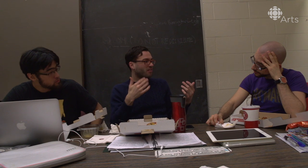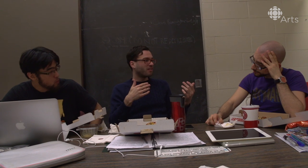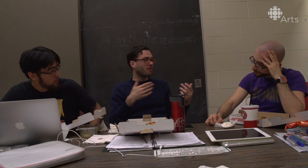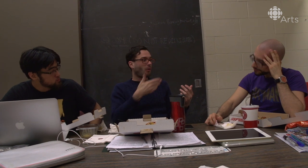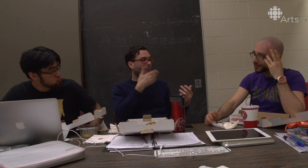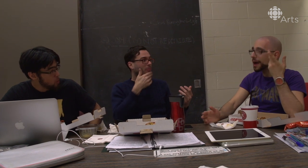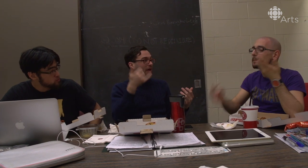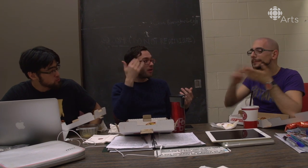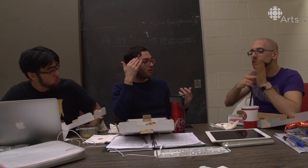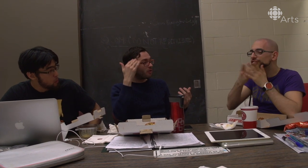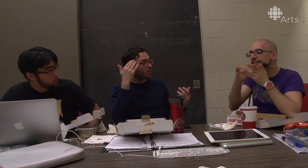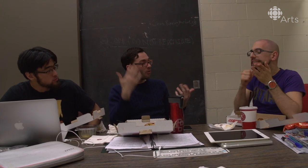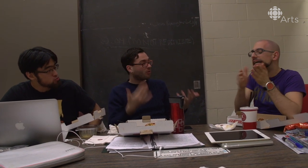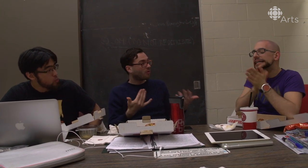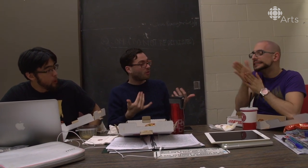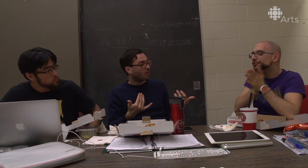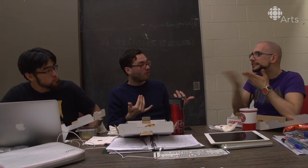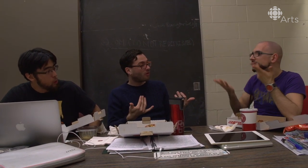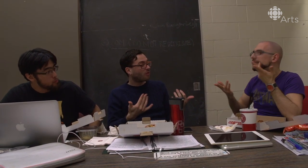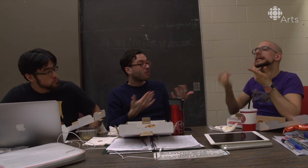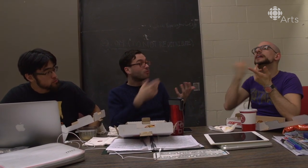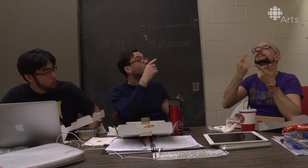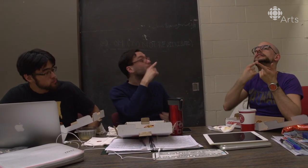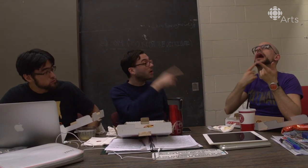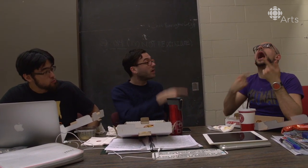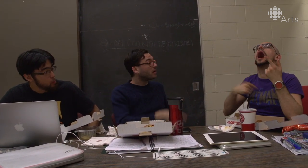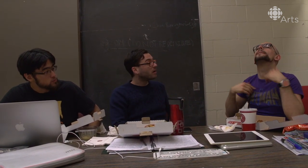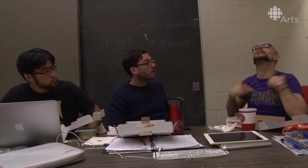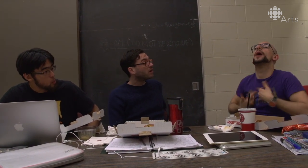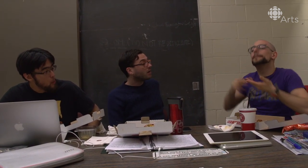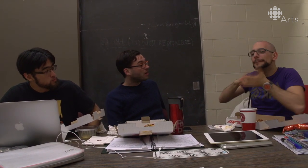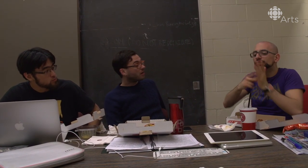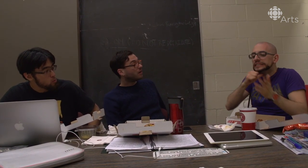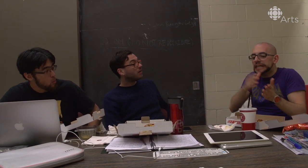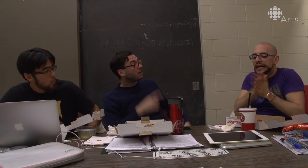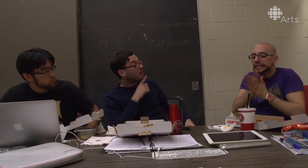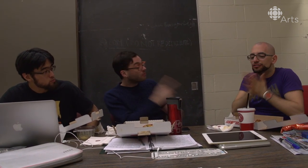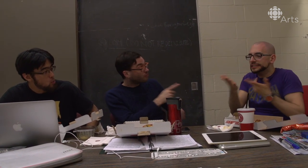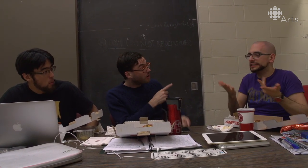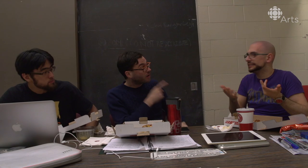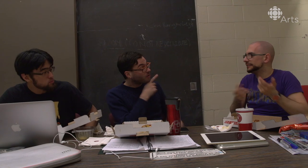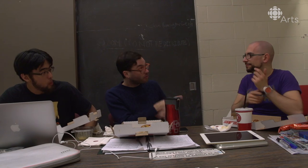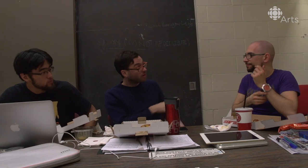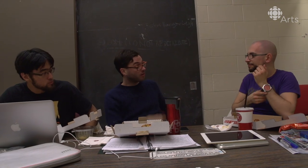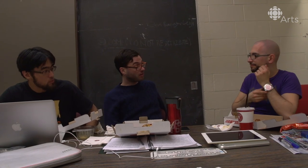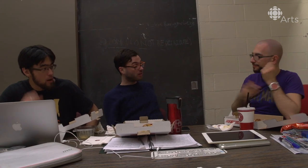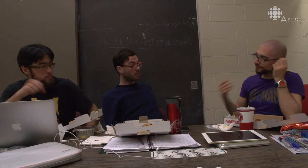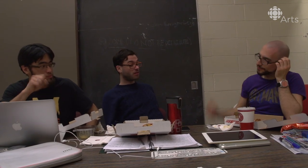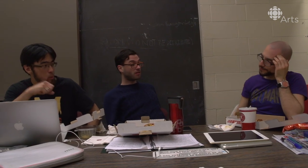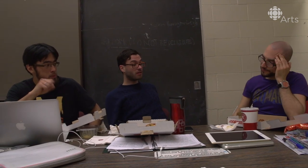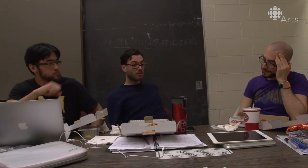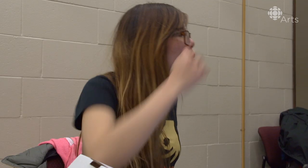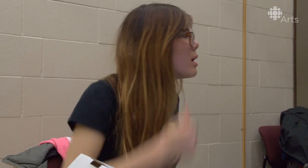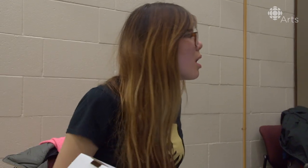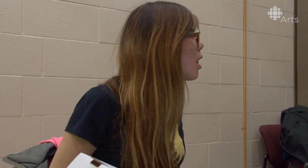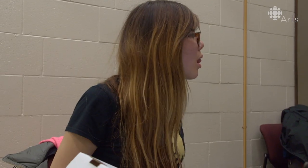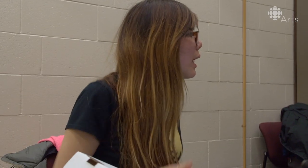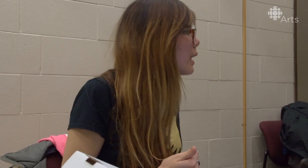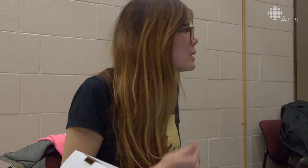It's better to know that now. [Jack] I mean for me if somebody says they're tired, it just means they're not interested enough. [Remy] Right! Right! [Riki] Yeah!